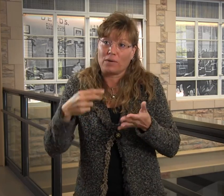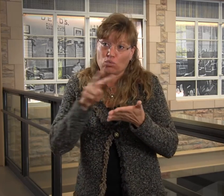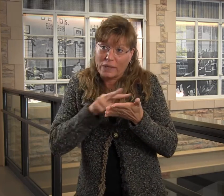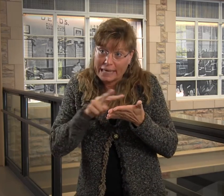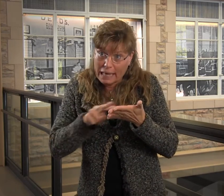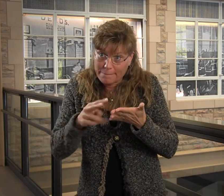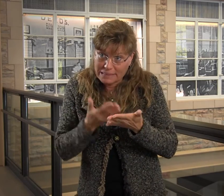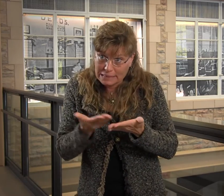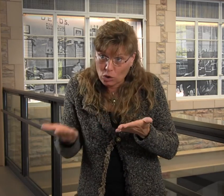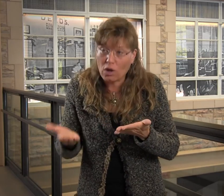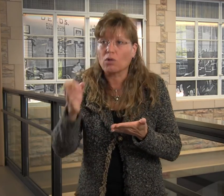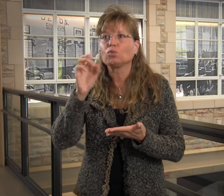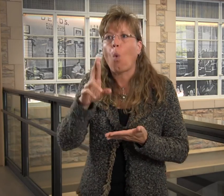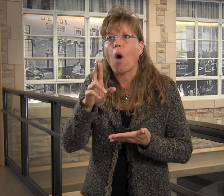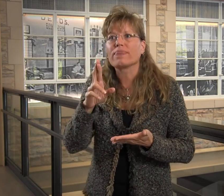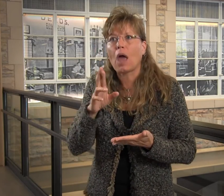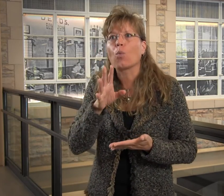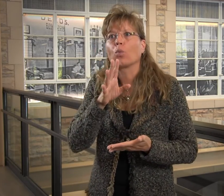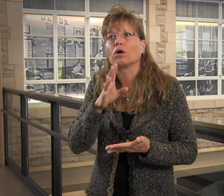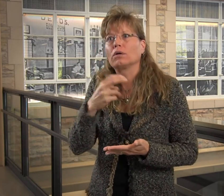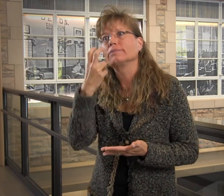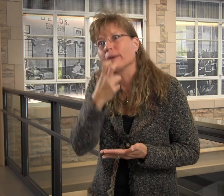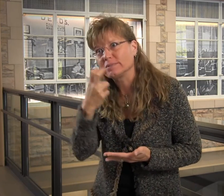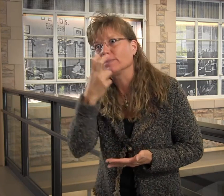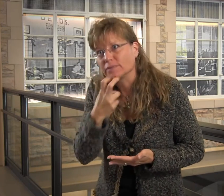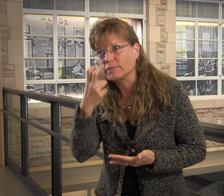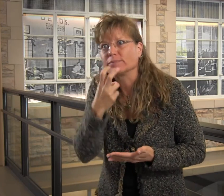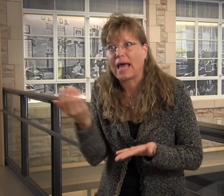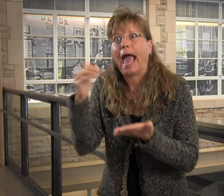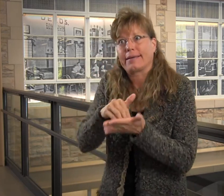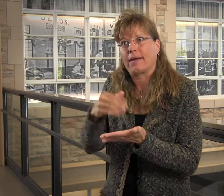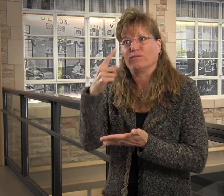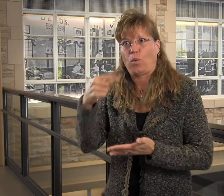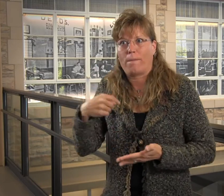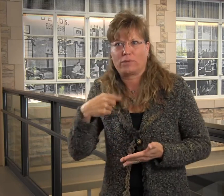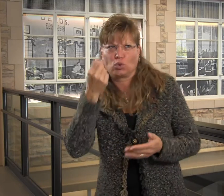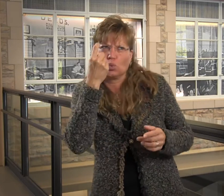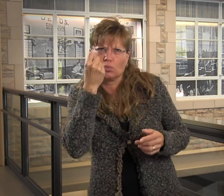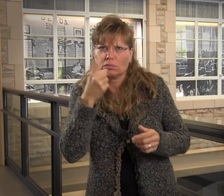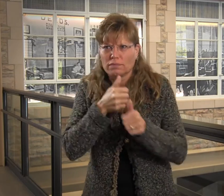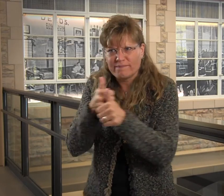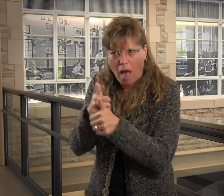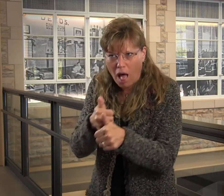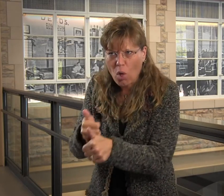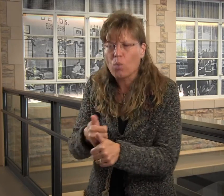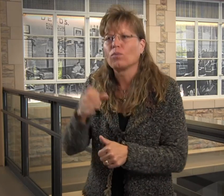They gave me reading materials, or they would repeat things for me to ensure that I was understanding and